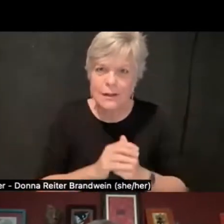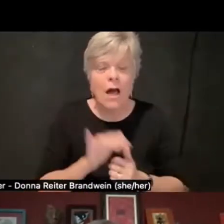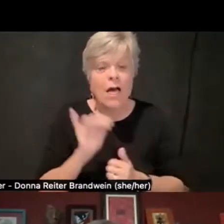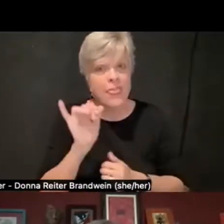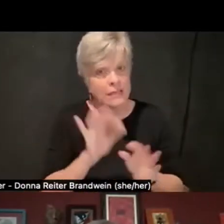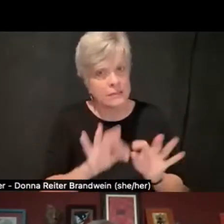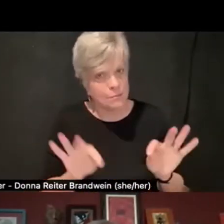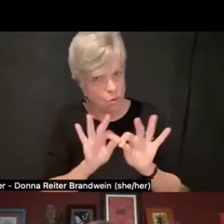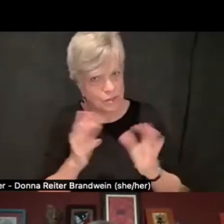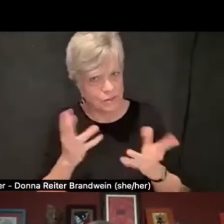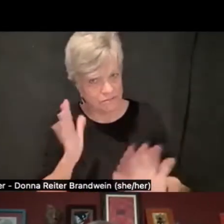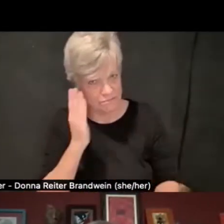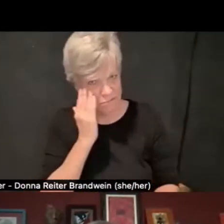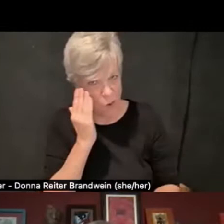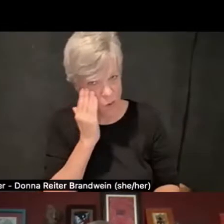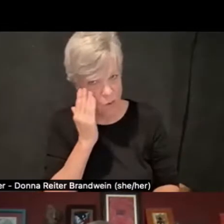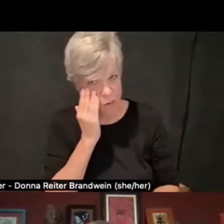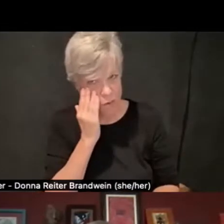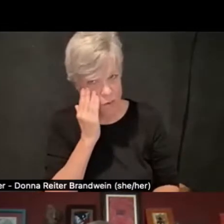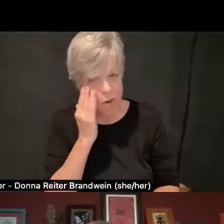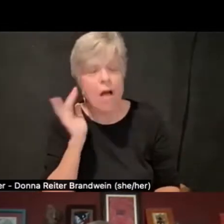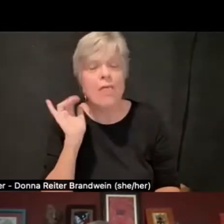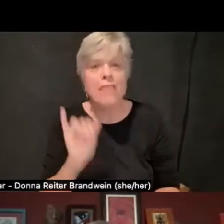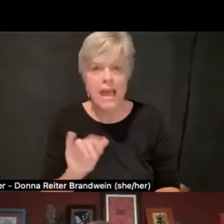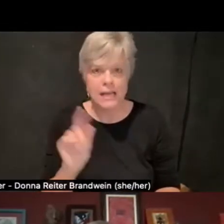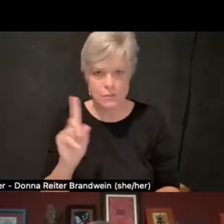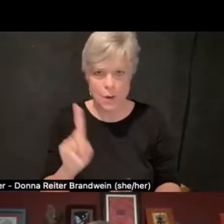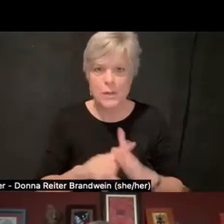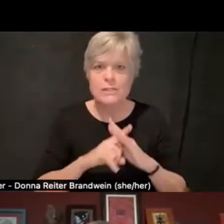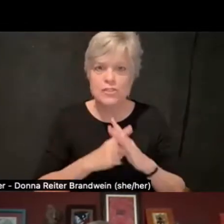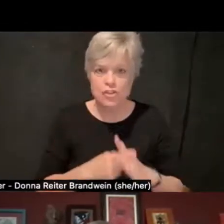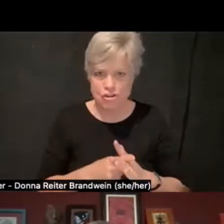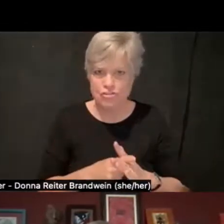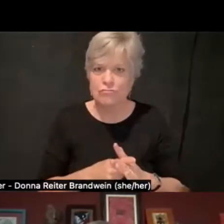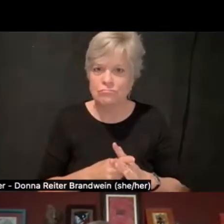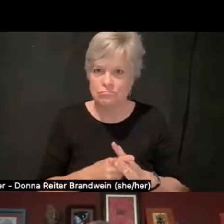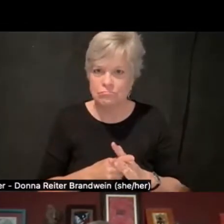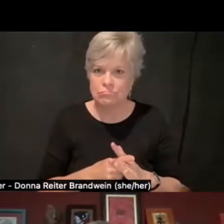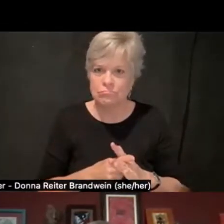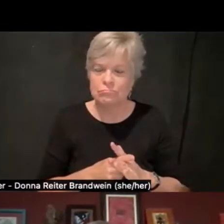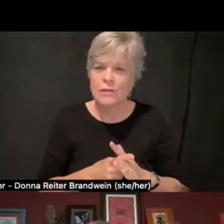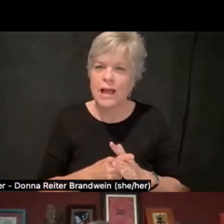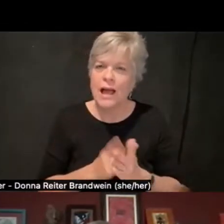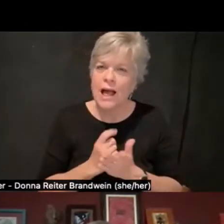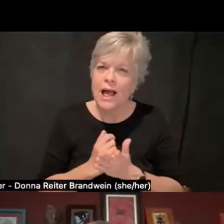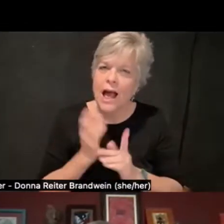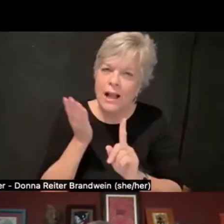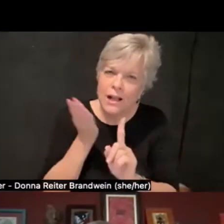I think that is really where you start, and getting people to really be in a comfort zone,